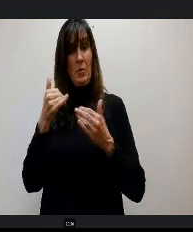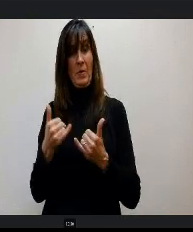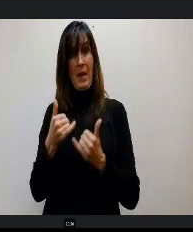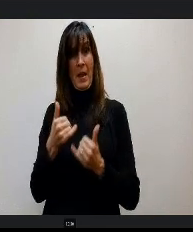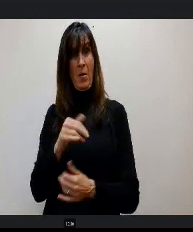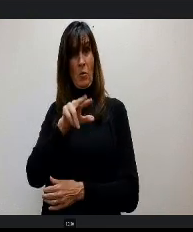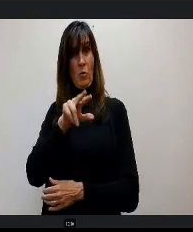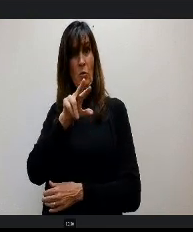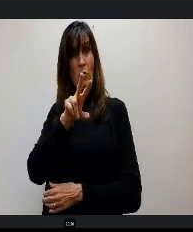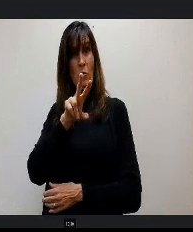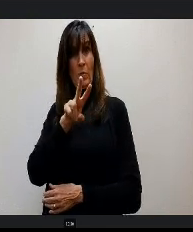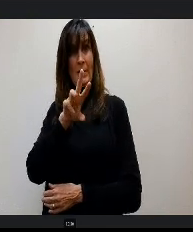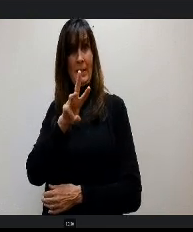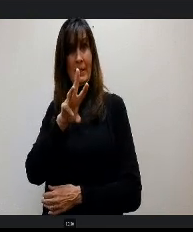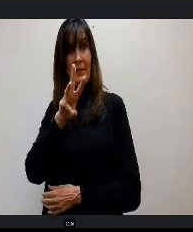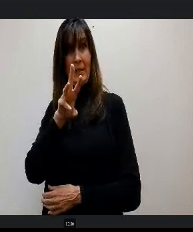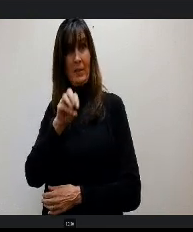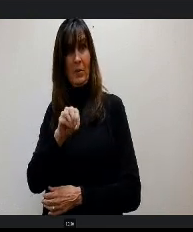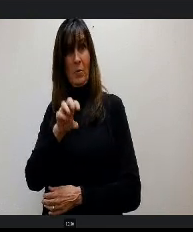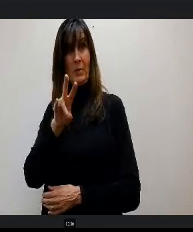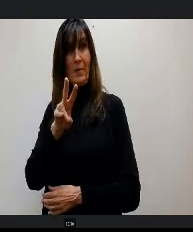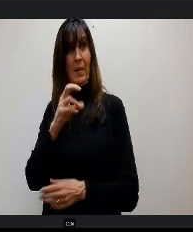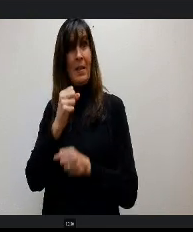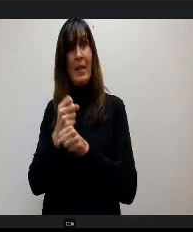last year. Looks like a typo, but it's for real 26,607